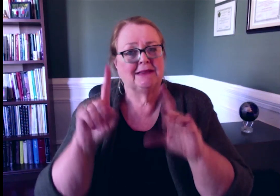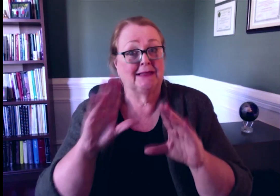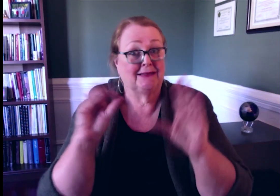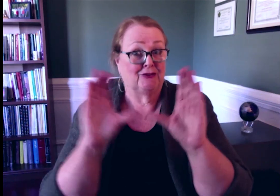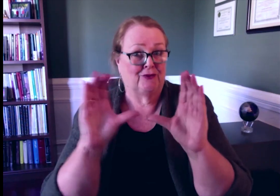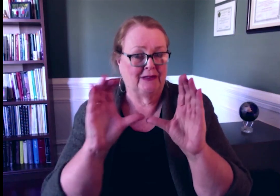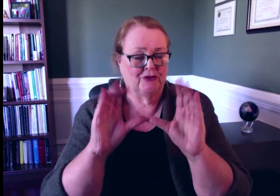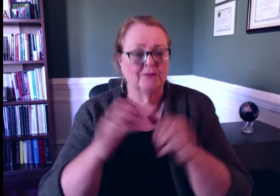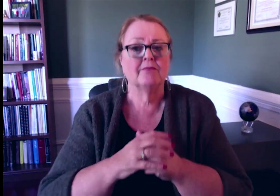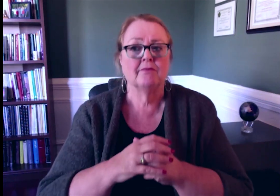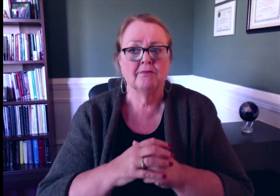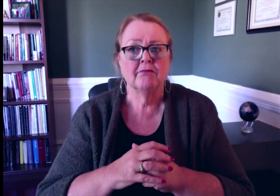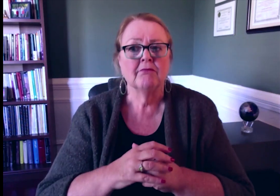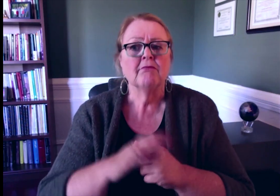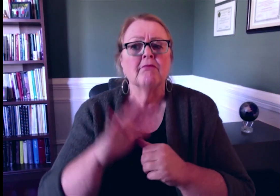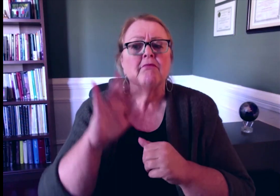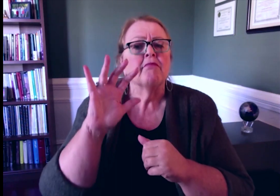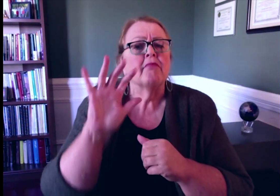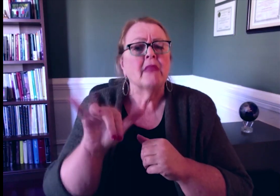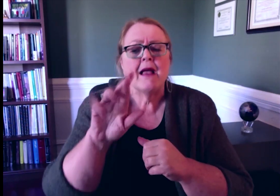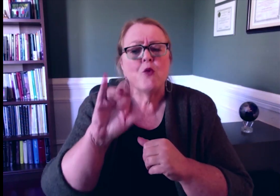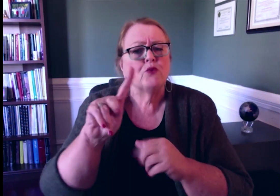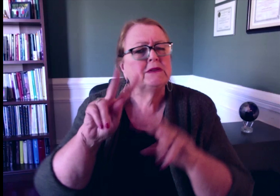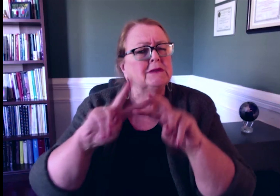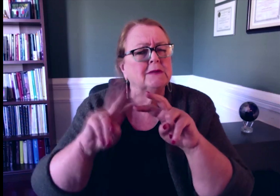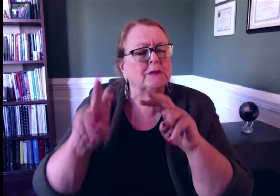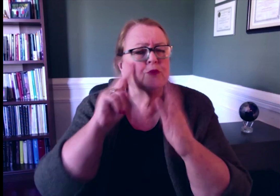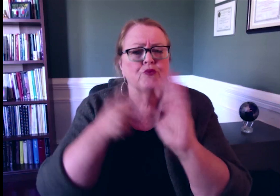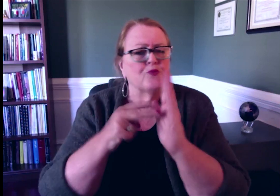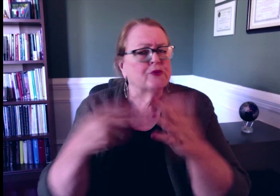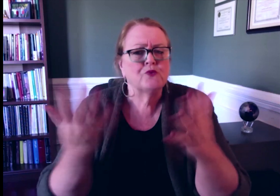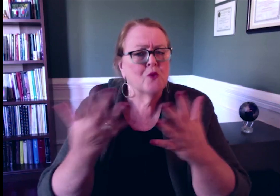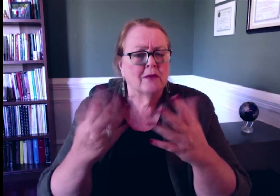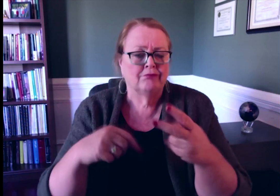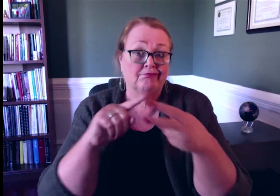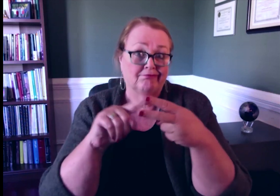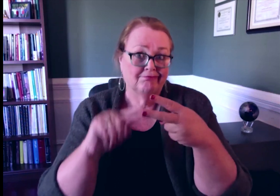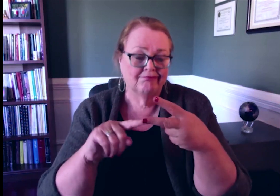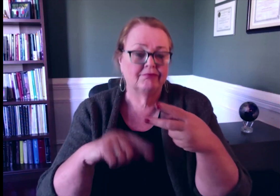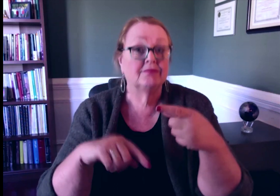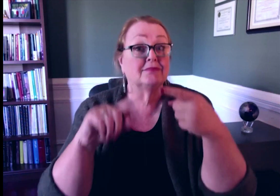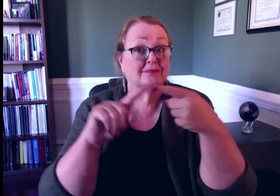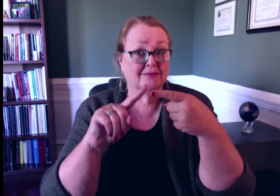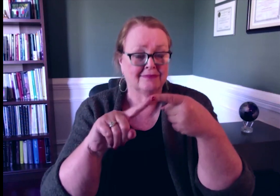and certification to the Board on November 1, 2015. The purpose of the risk assessment is two-fold.